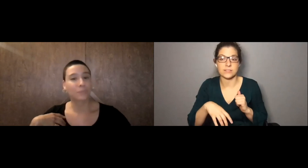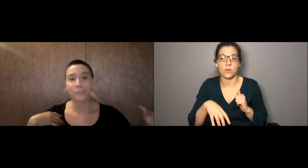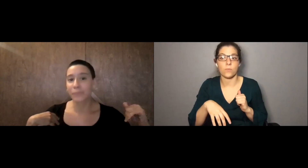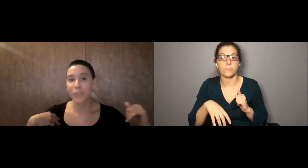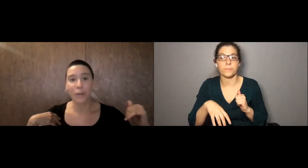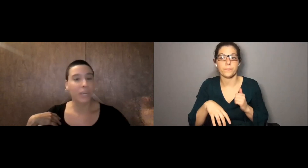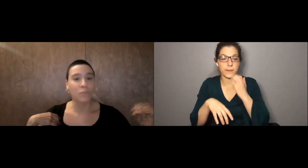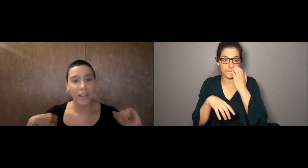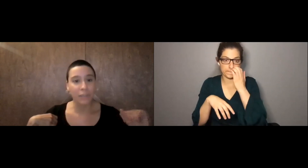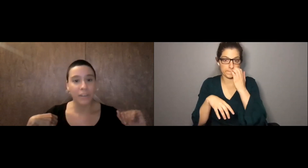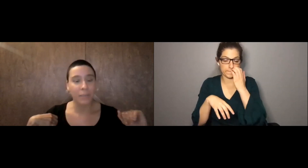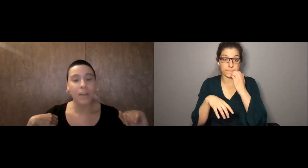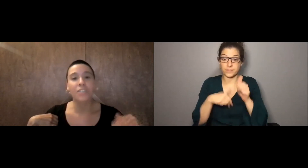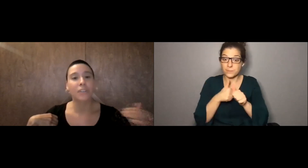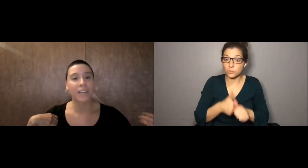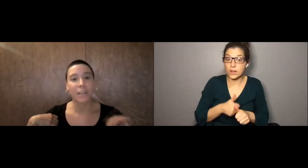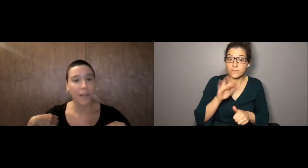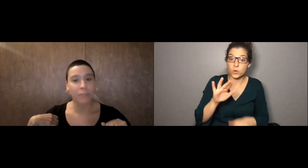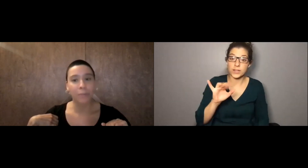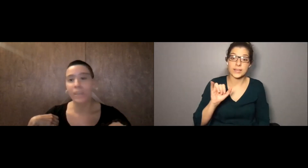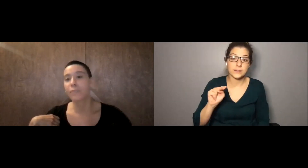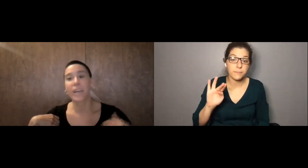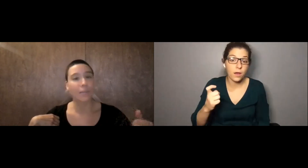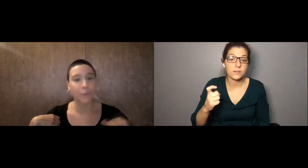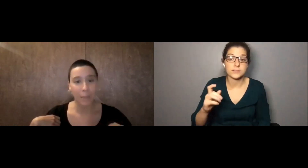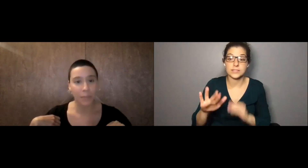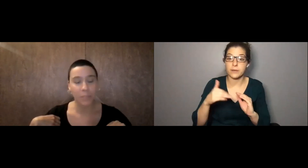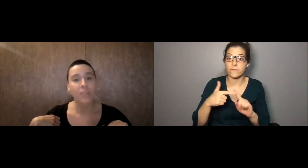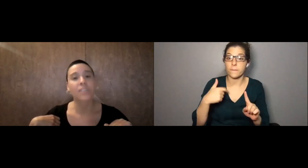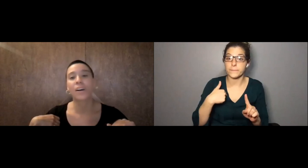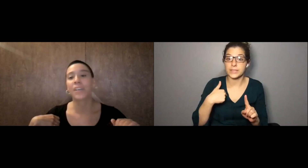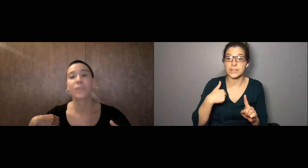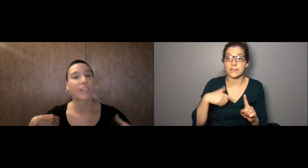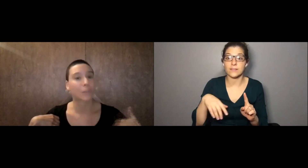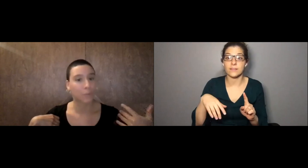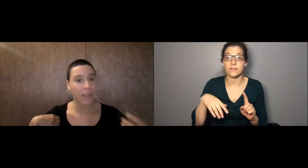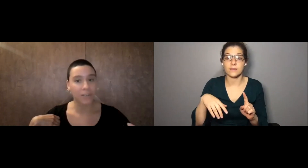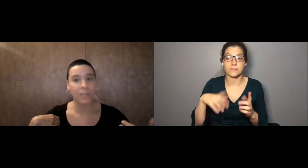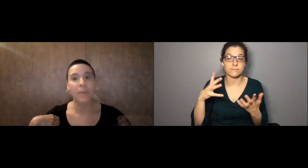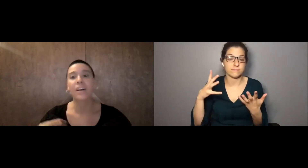. So, you know, keep track of your inbox. You'll get an e-mail from me if we have a rapid response call. You'll